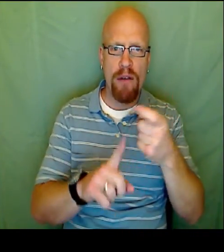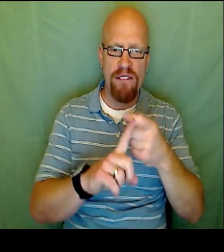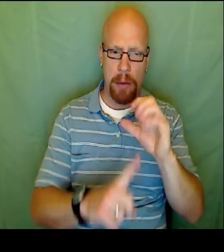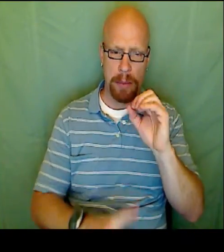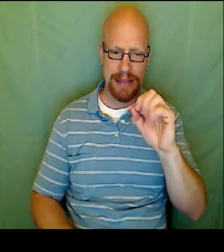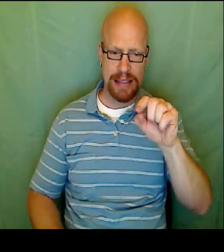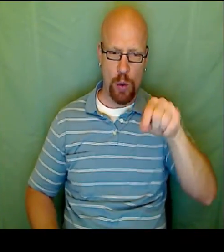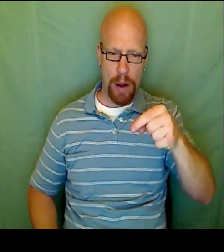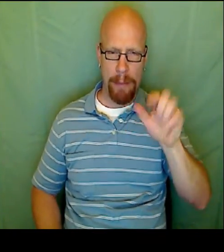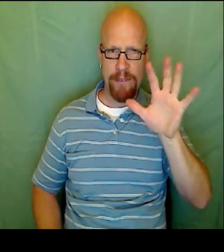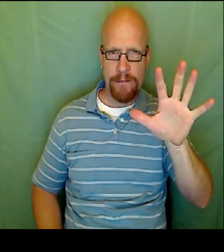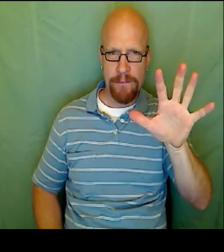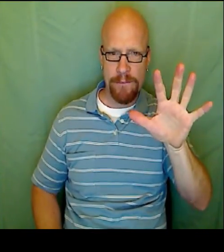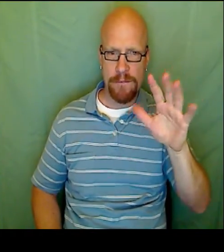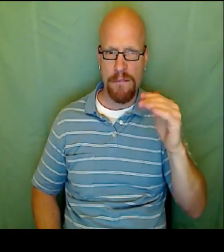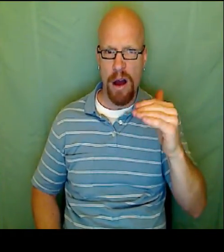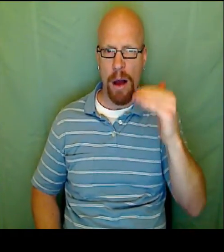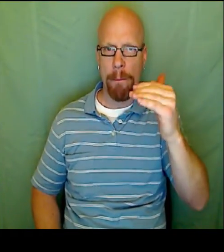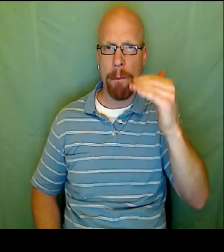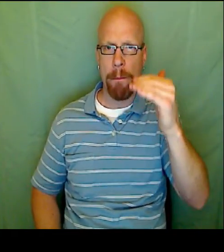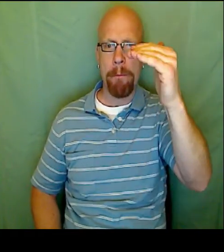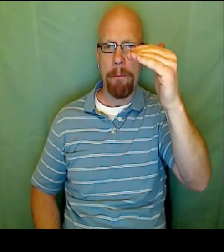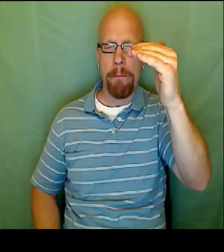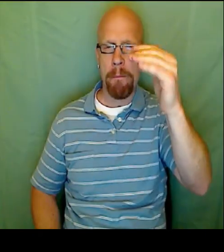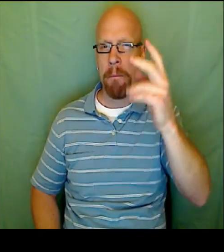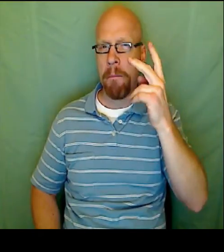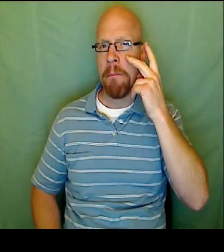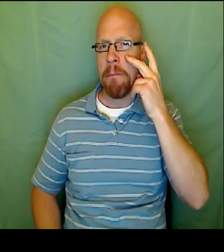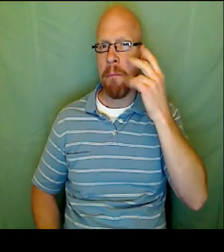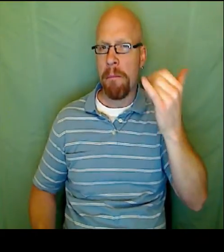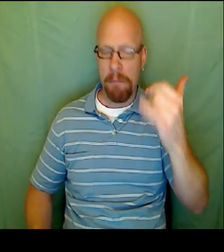Rise over run. And the Y intercept is going to start